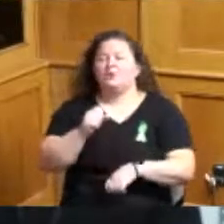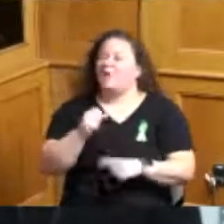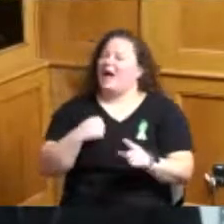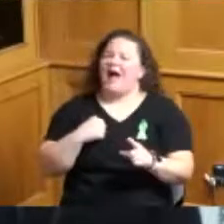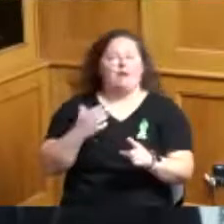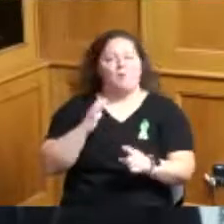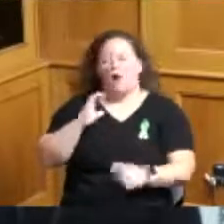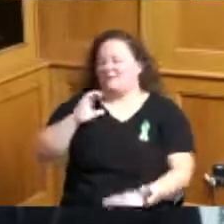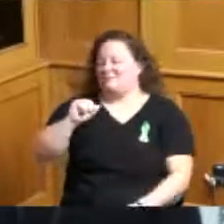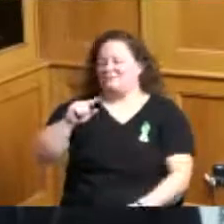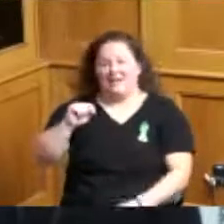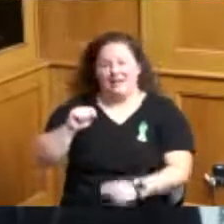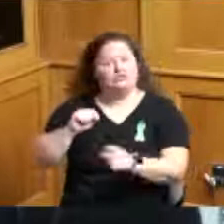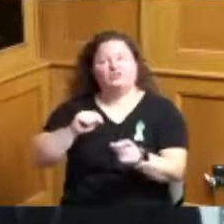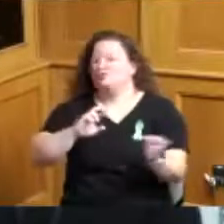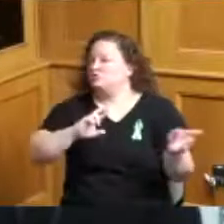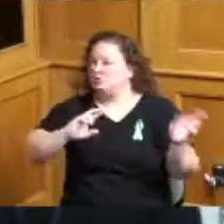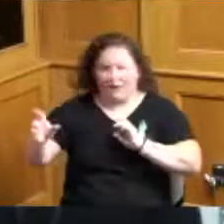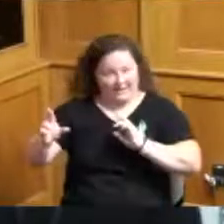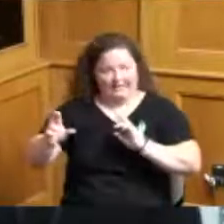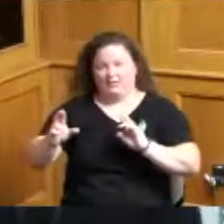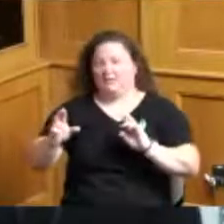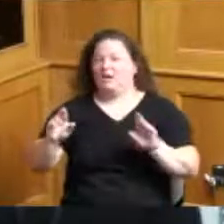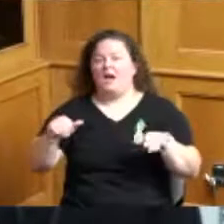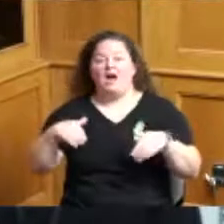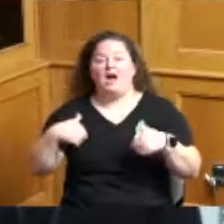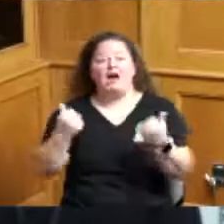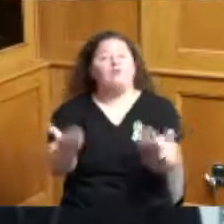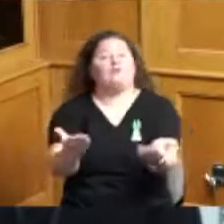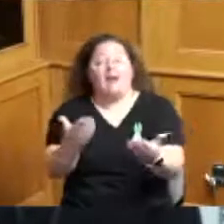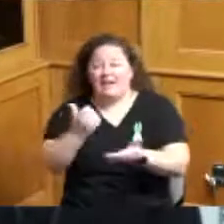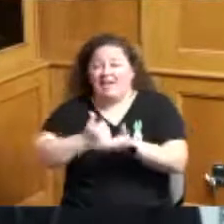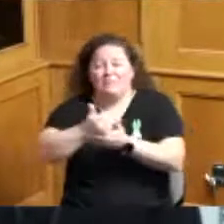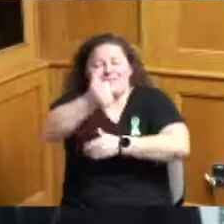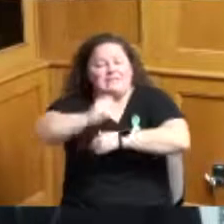mother father or daughter is ready to reach out for help I want us to be ready to help them like